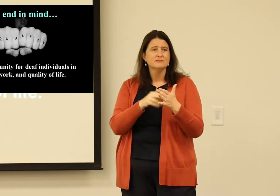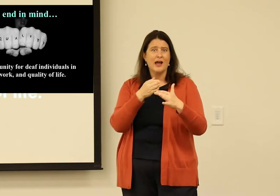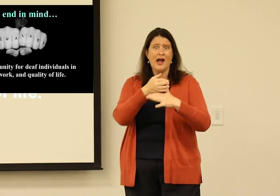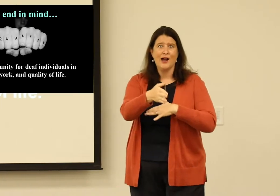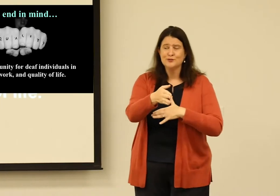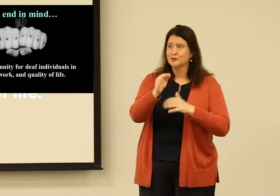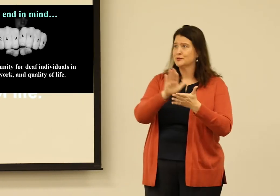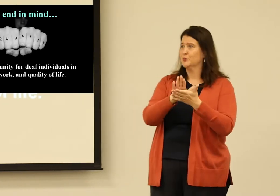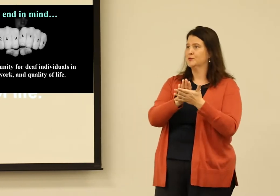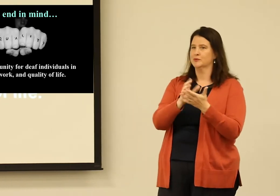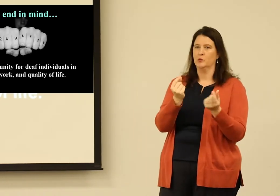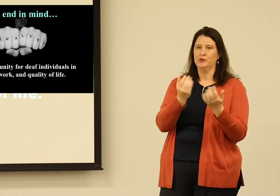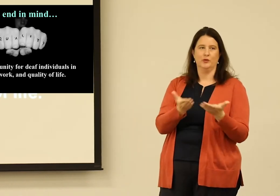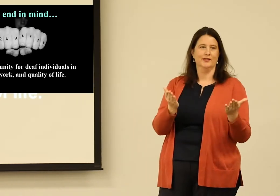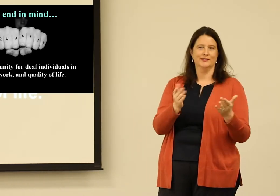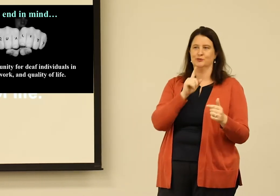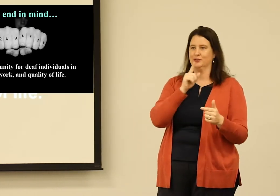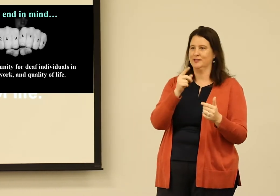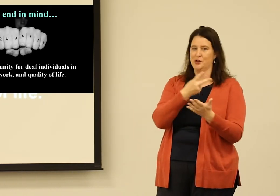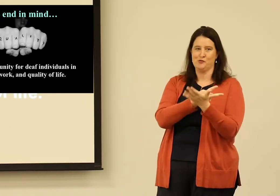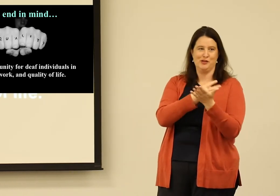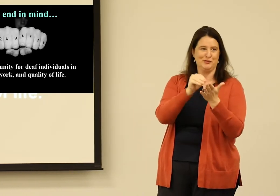of a successful life and what that means after school.